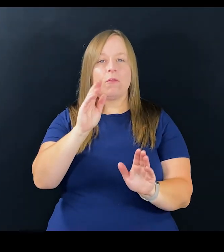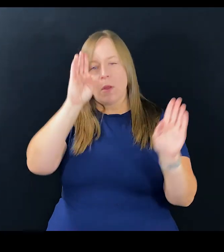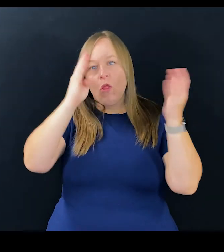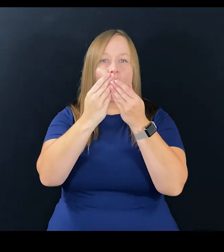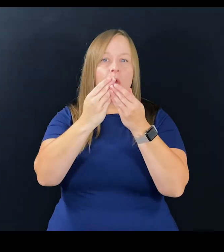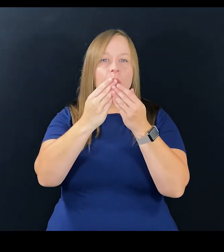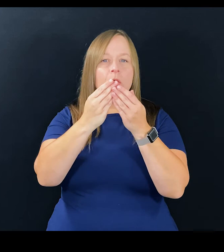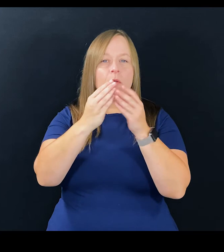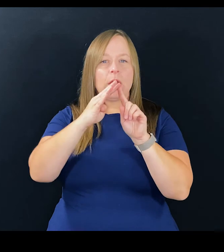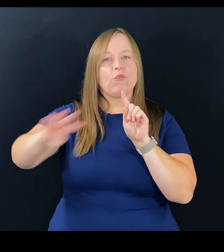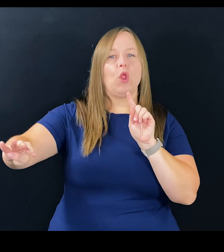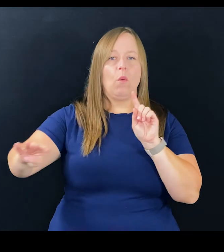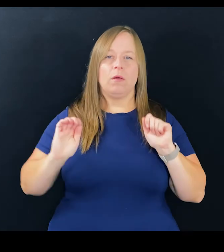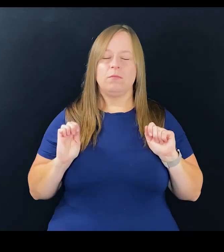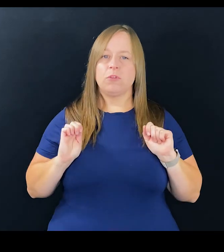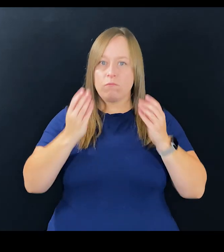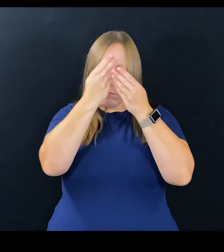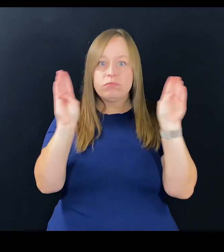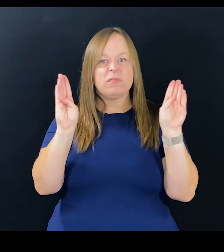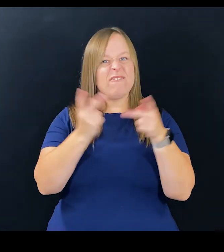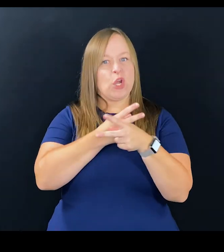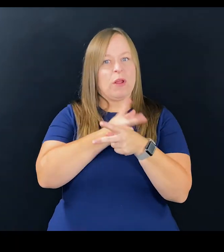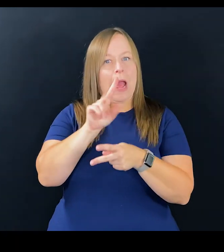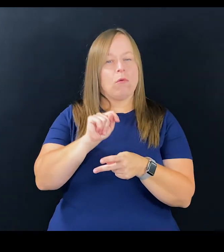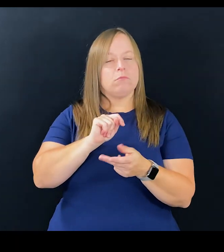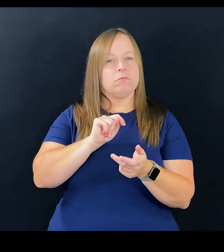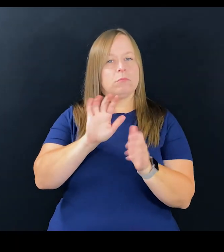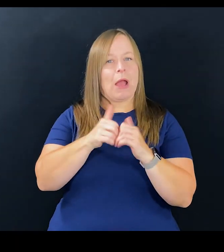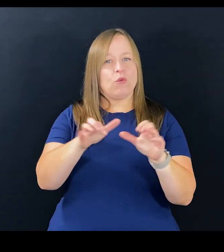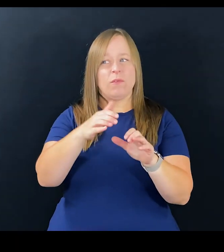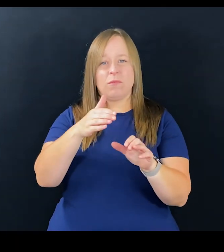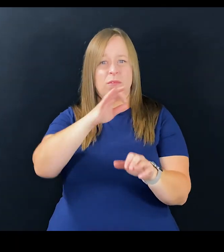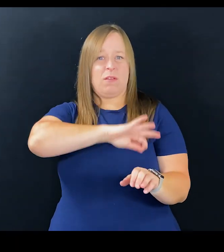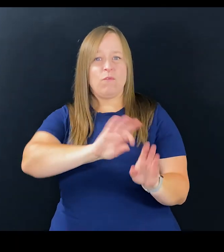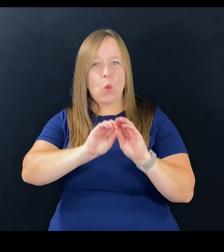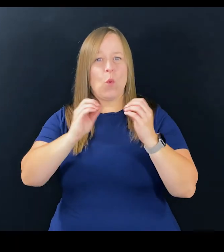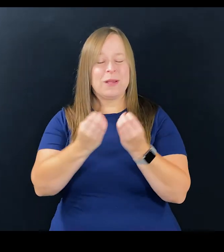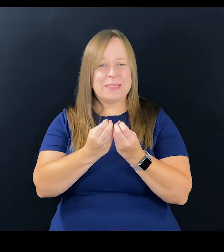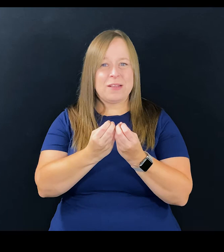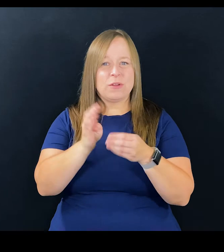Let's not be so pigheaded that we just exclude now, let's figure out how we do it for the better